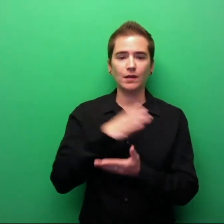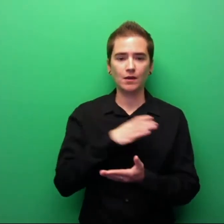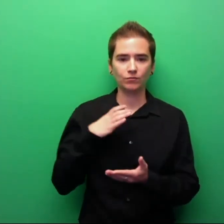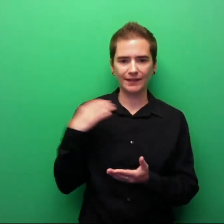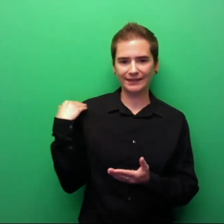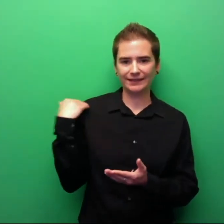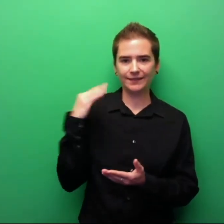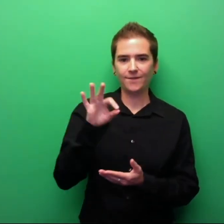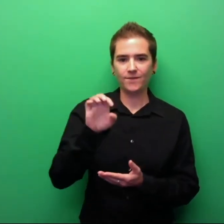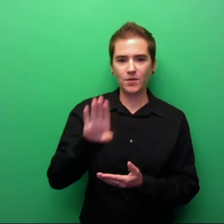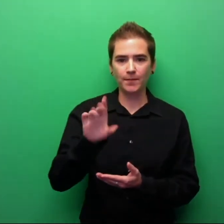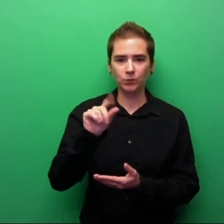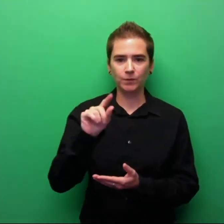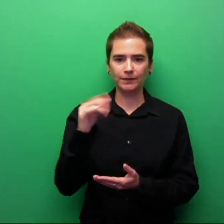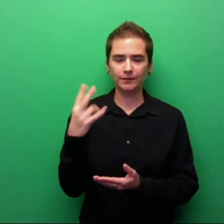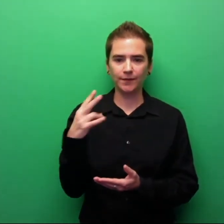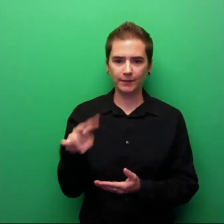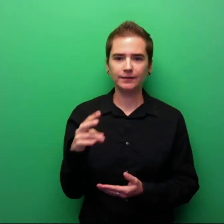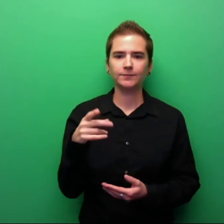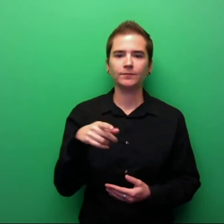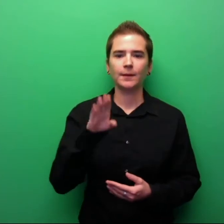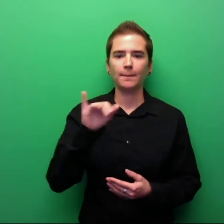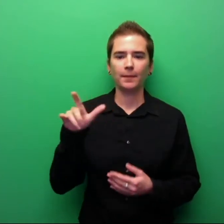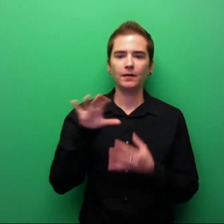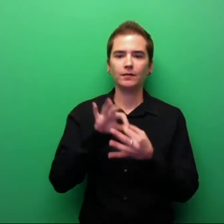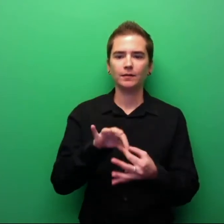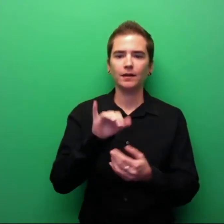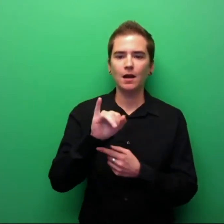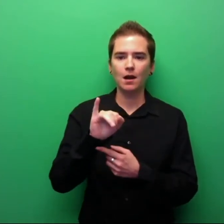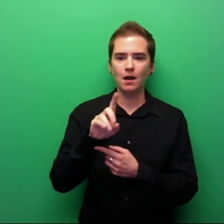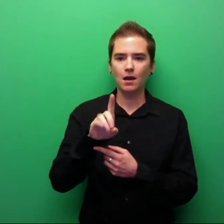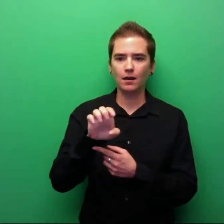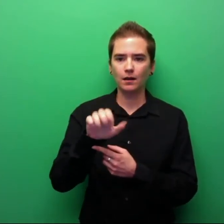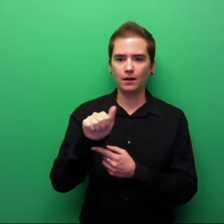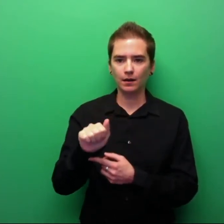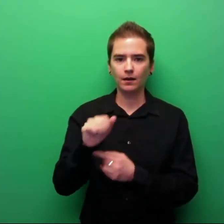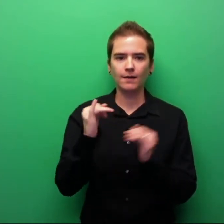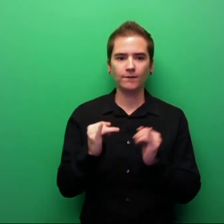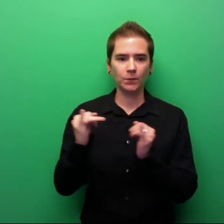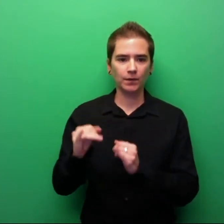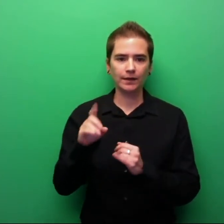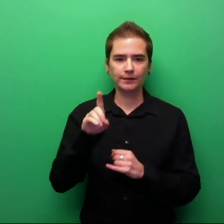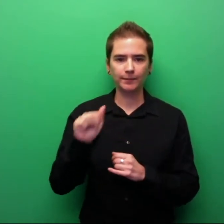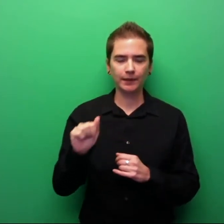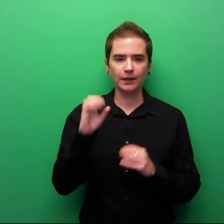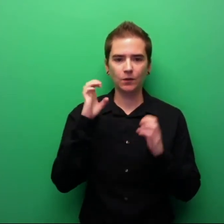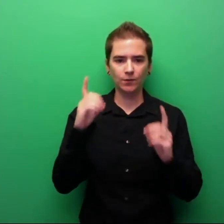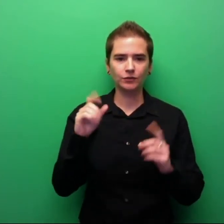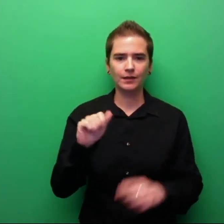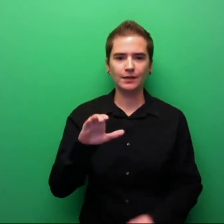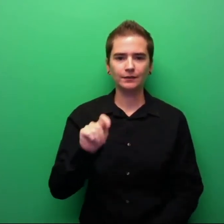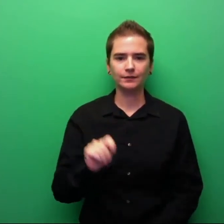Congress in February of 2017. This is a bill to amend the (IDEA) Individuals with Disabilities Education Act.